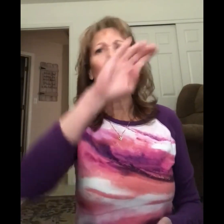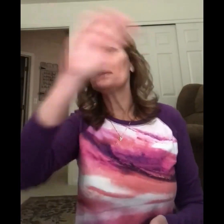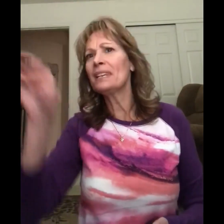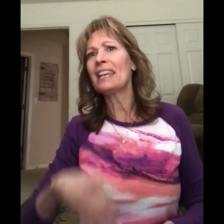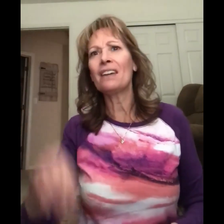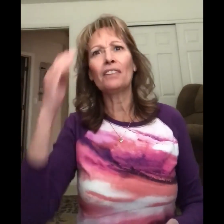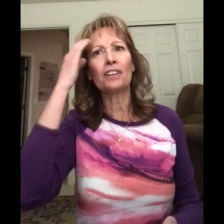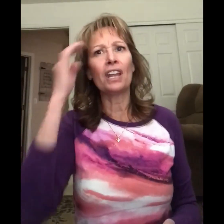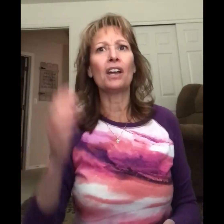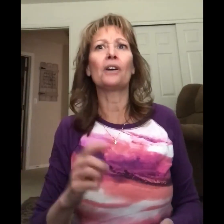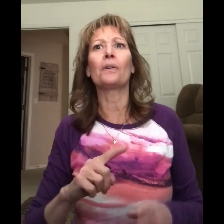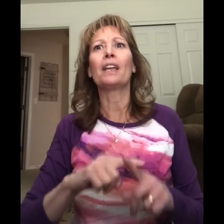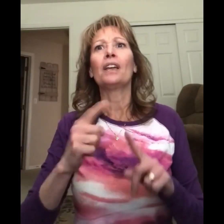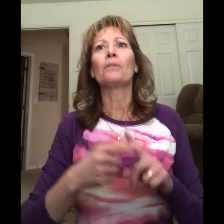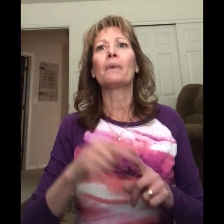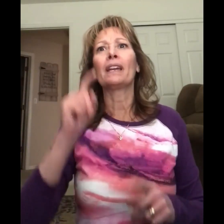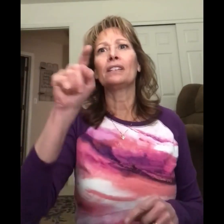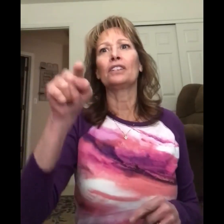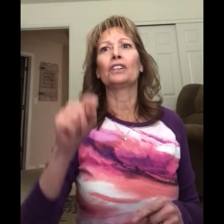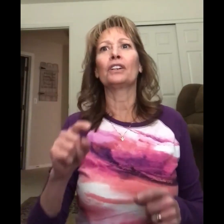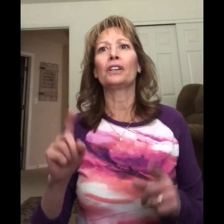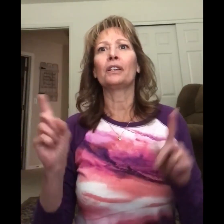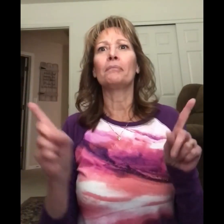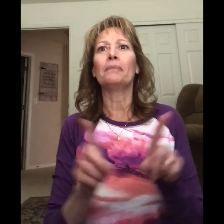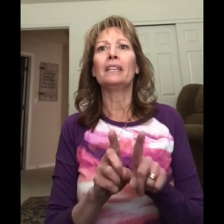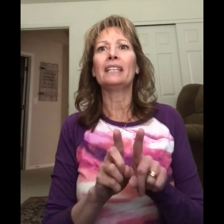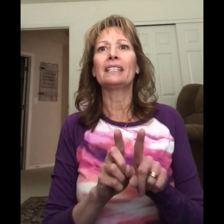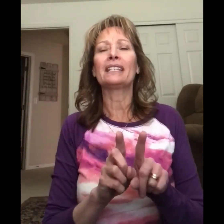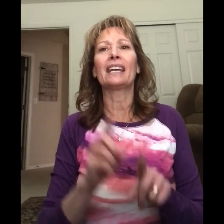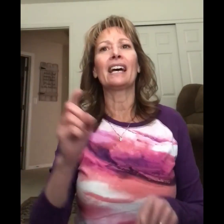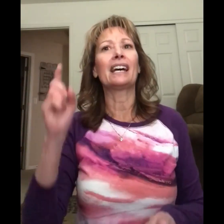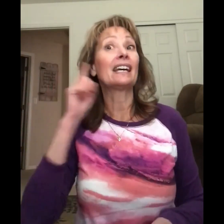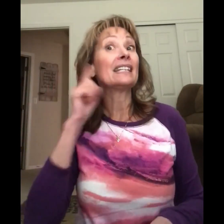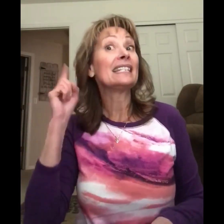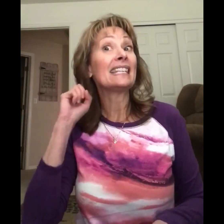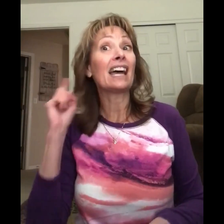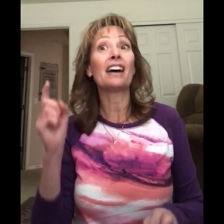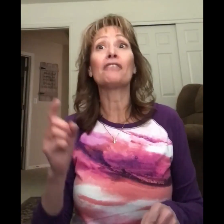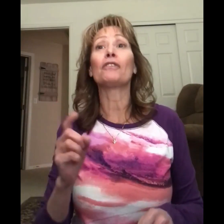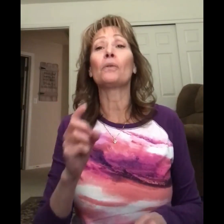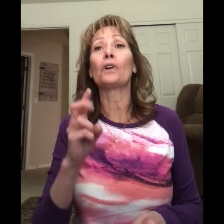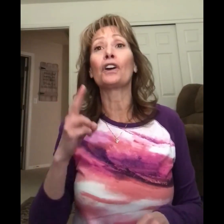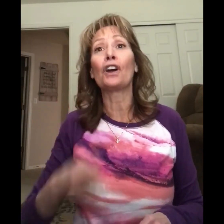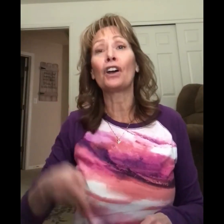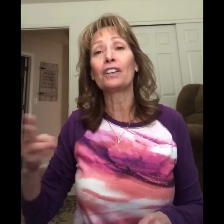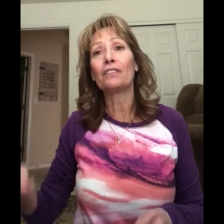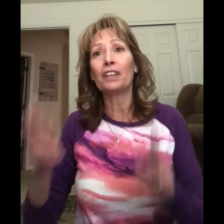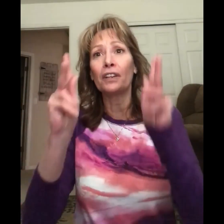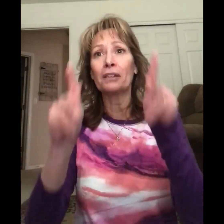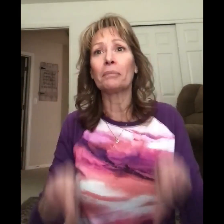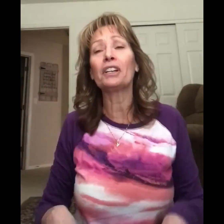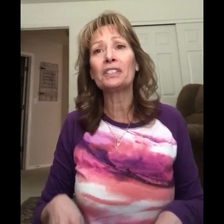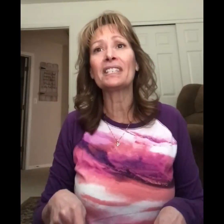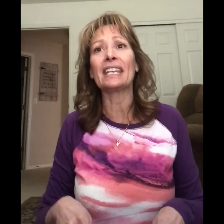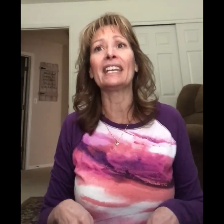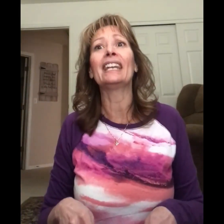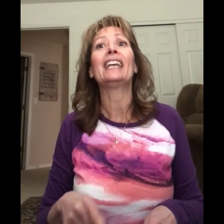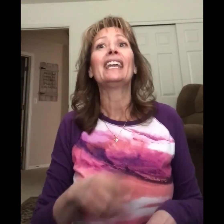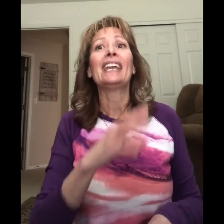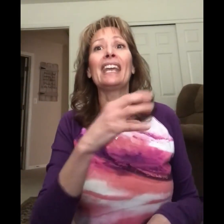You never know when you'll meet a deaf or a hard-of-hearing person